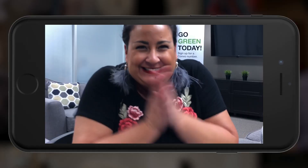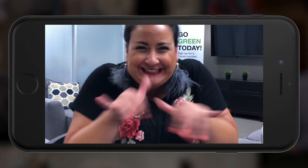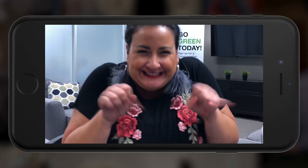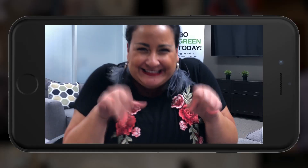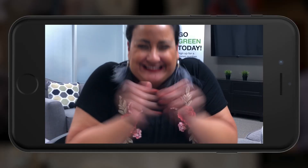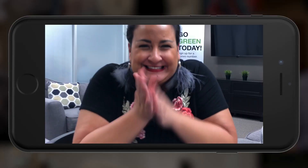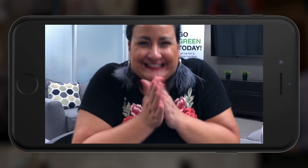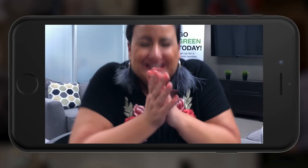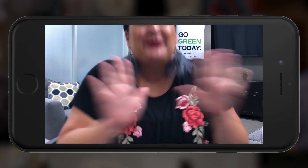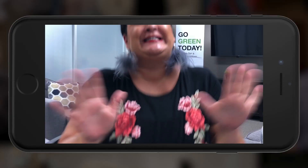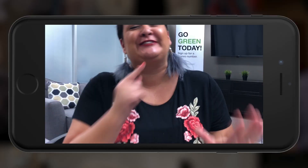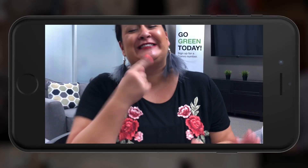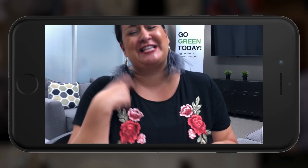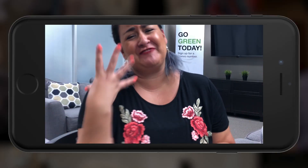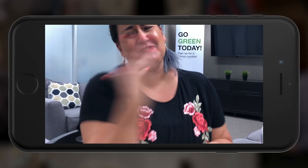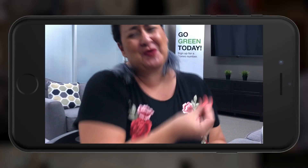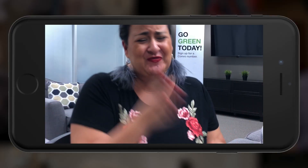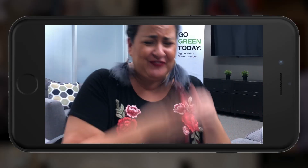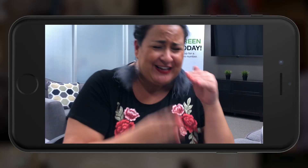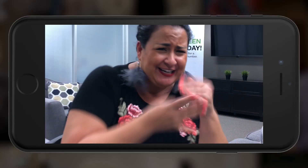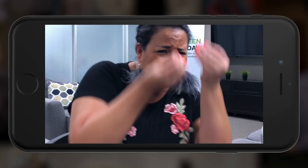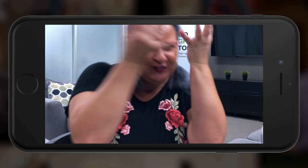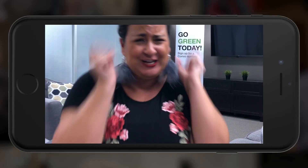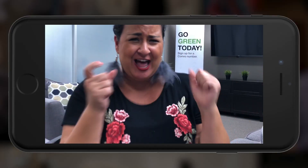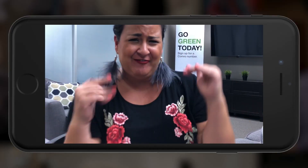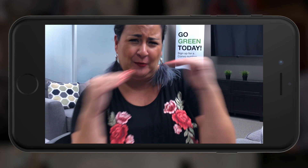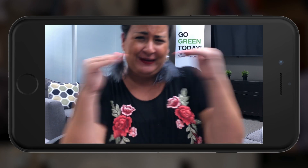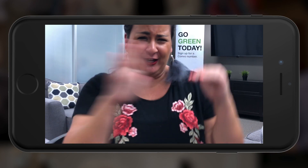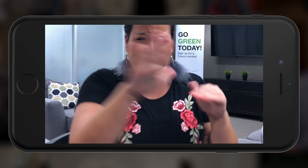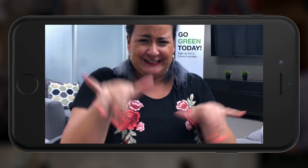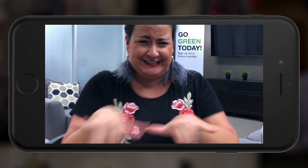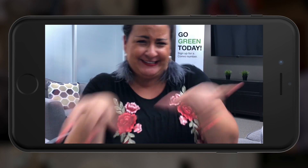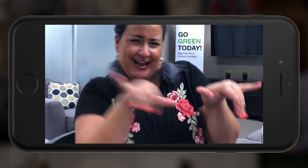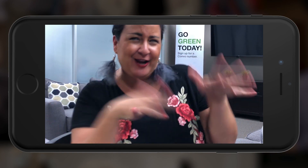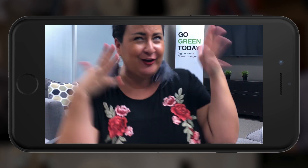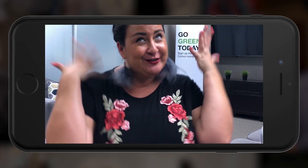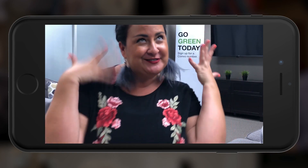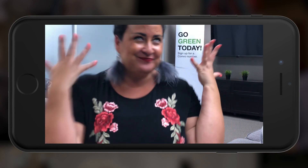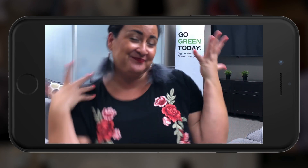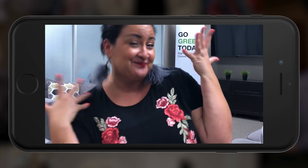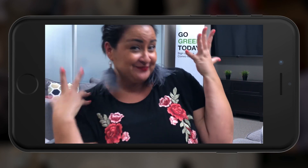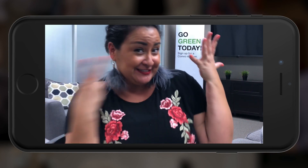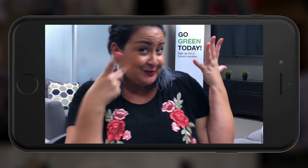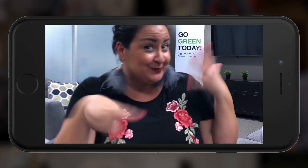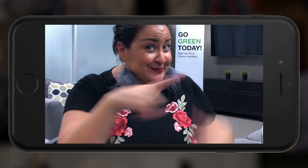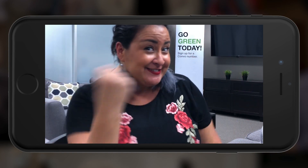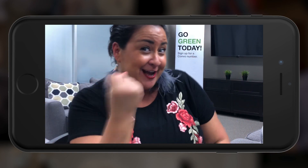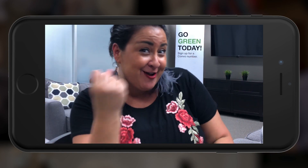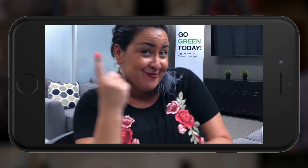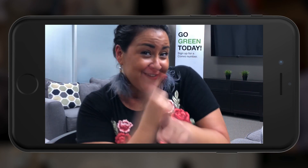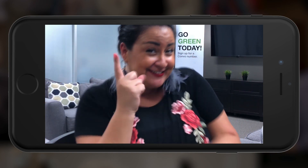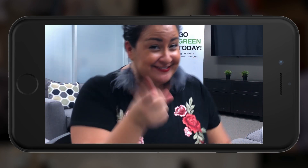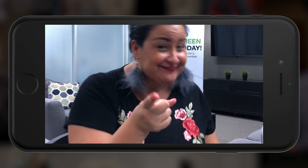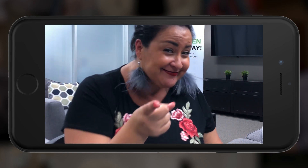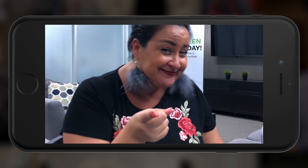Okay girls, I gotta go. I gotta catch up to your level. See you this Saturday, right?!